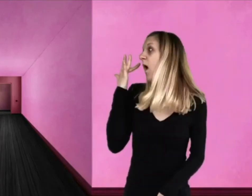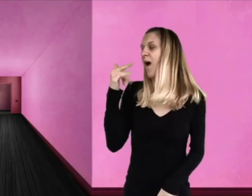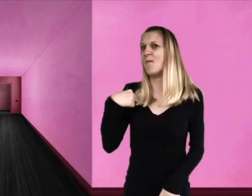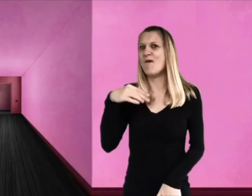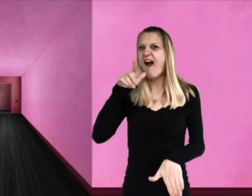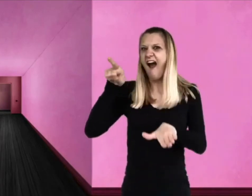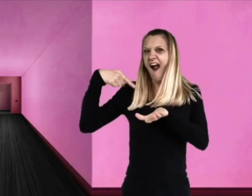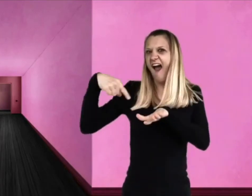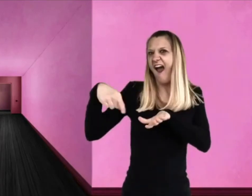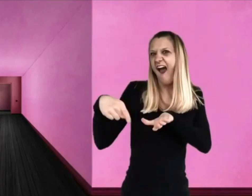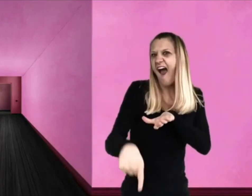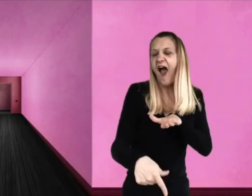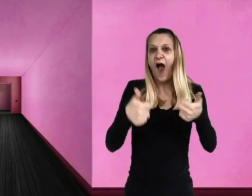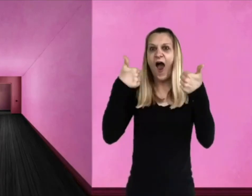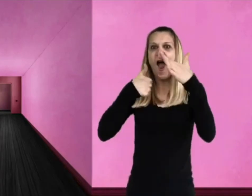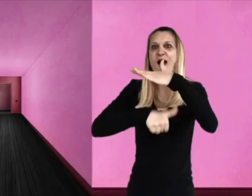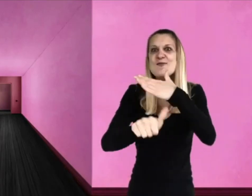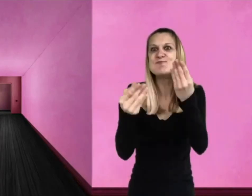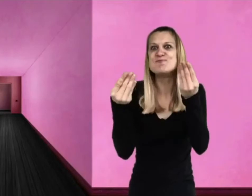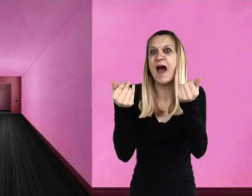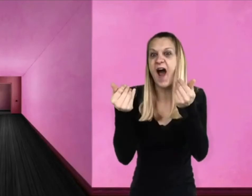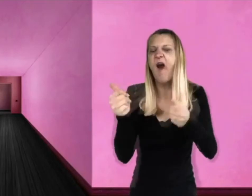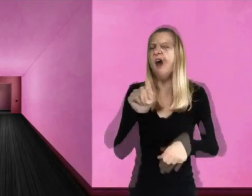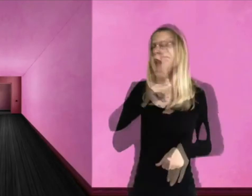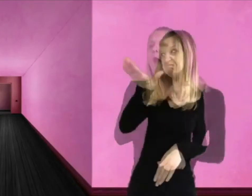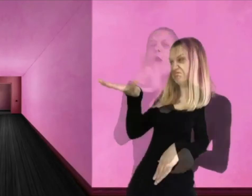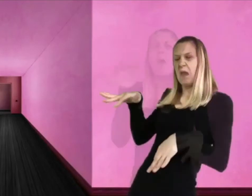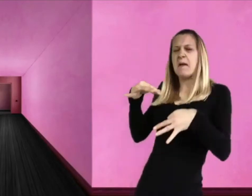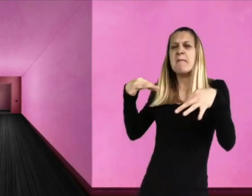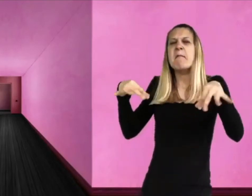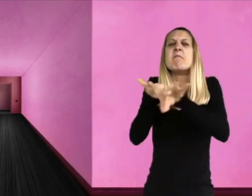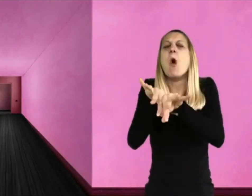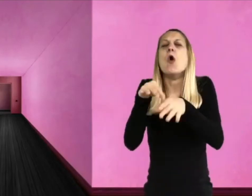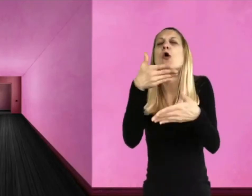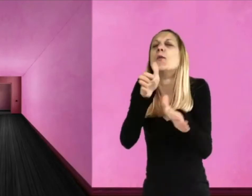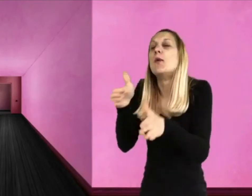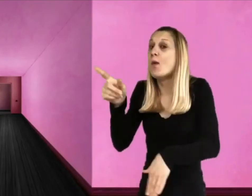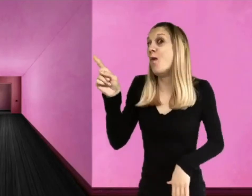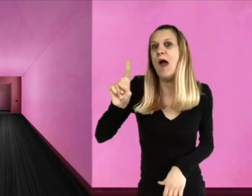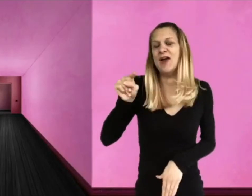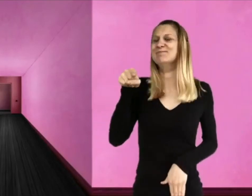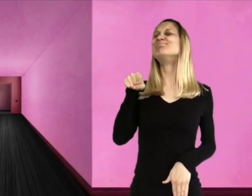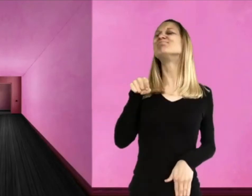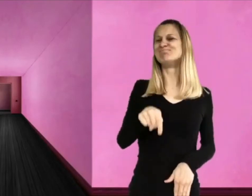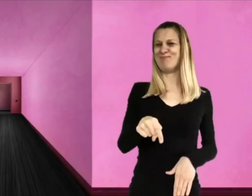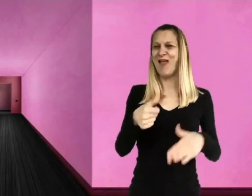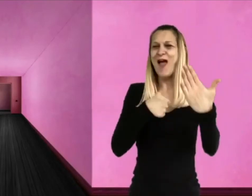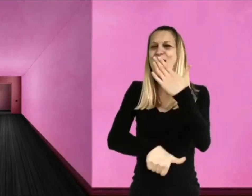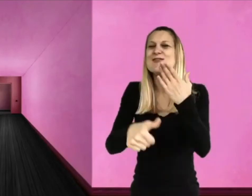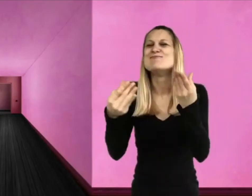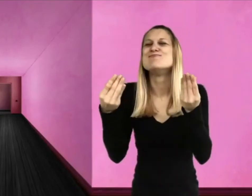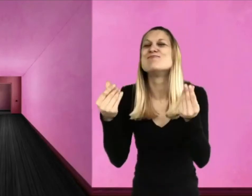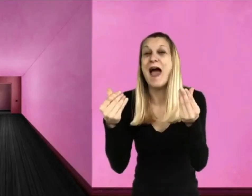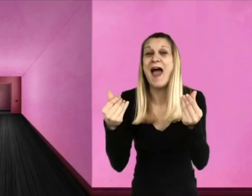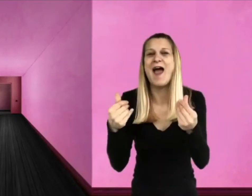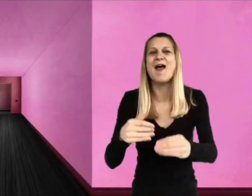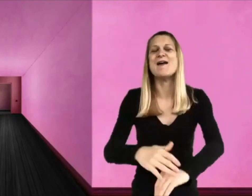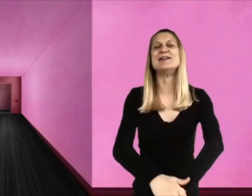"We are now going underground! All the most important rooms in my factory are deep down below the surface!"